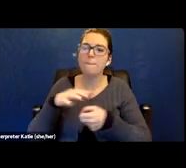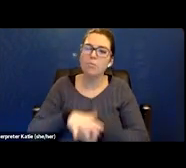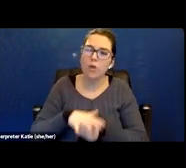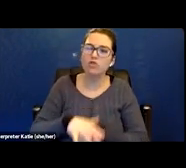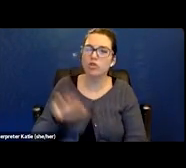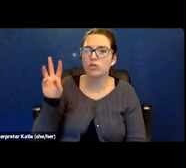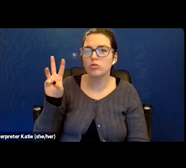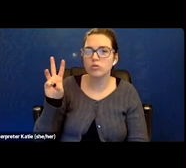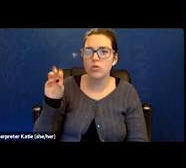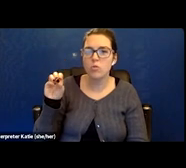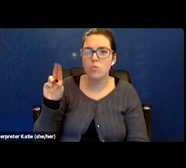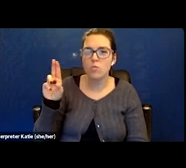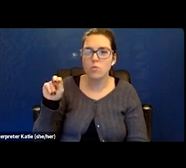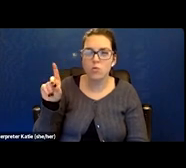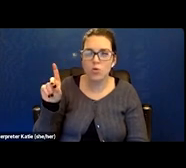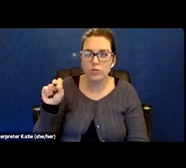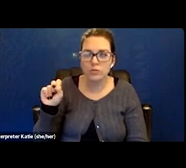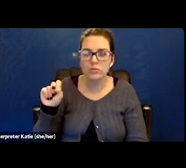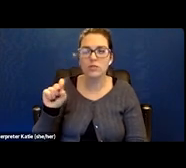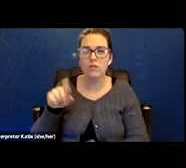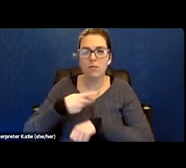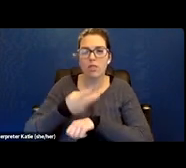All over my body from being prone for that long time